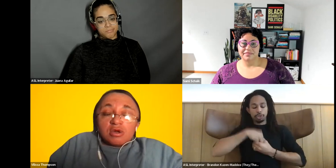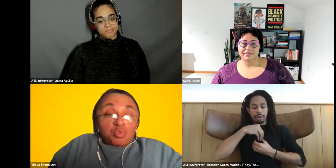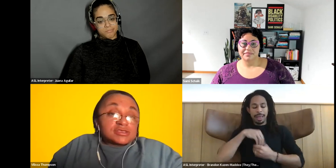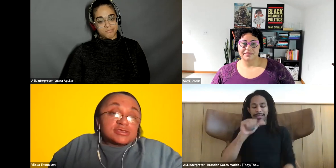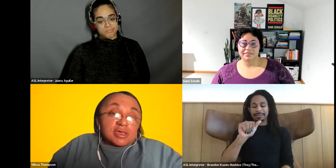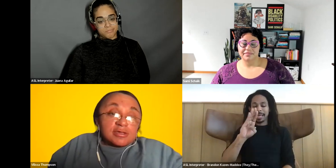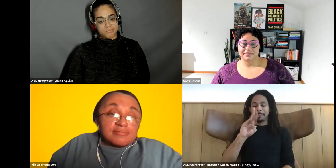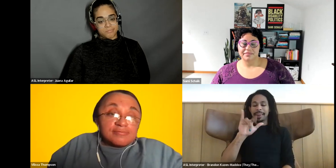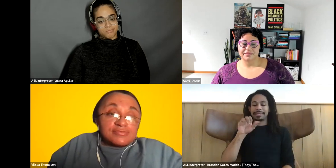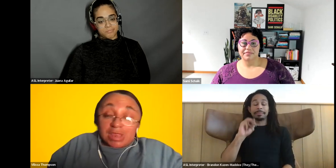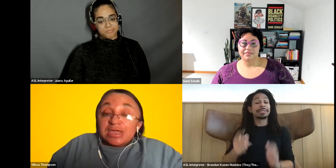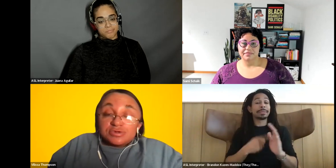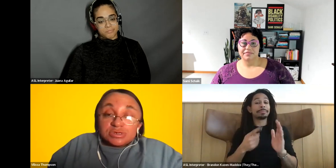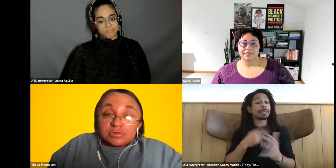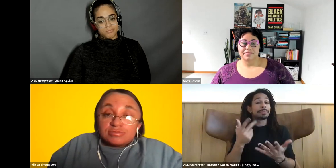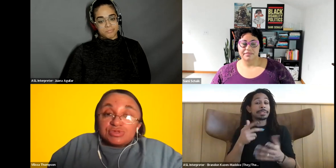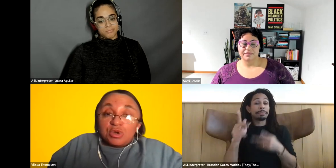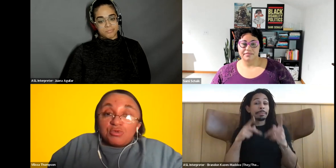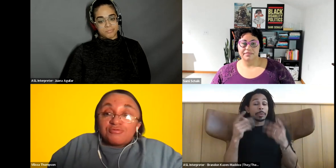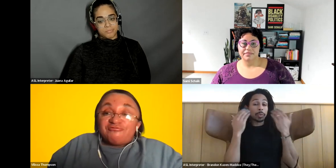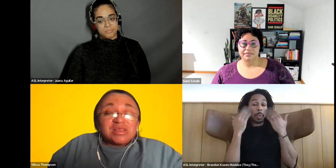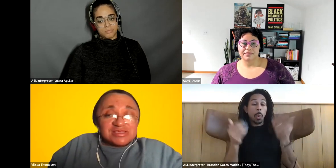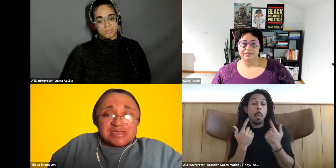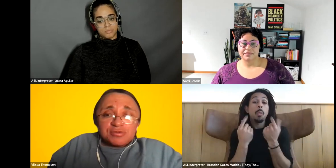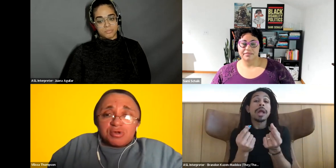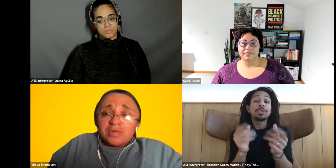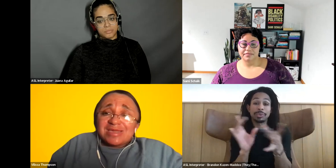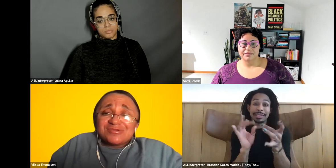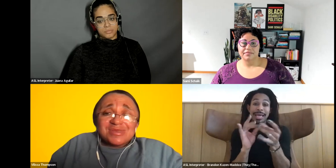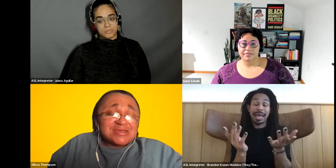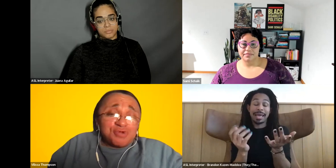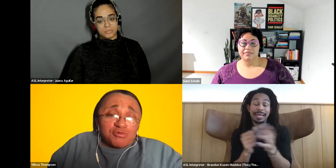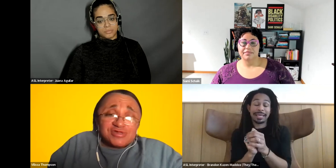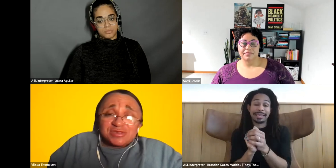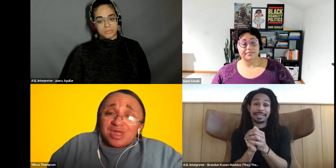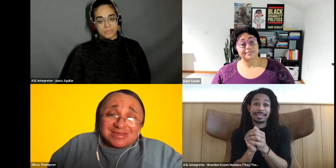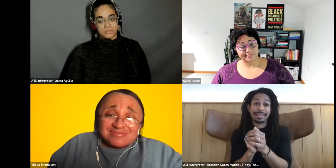Vilissa Thompson: what to say. Language, you know, fell in to get it wrong. I'm like you gotta get it wrong before you get it right.